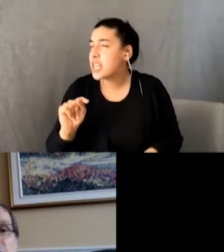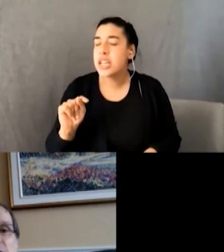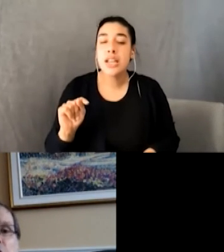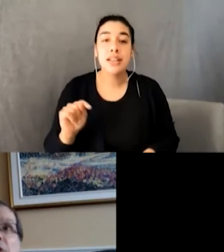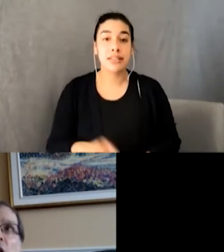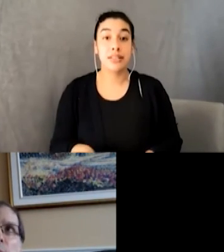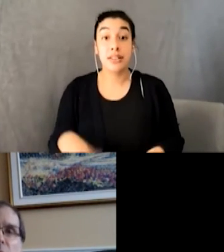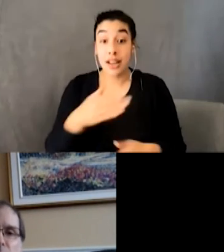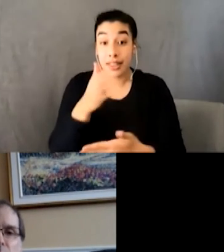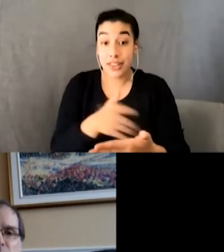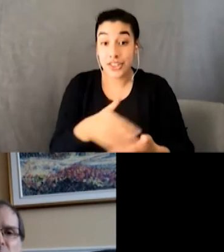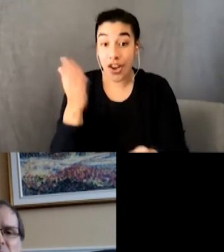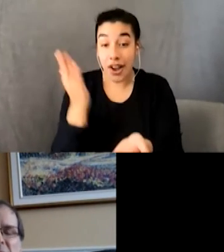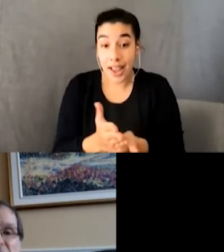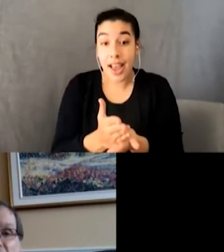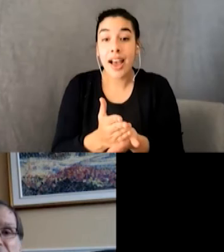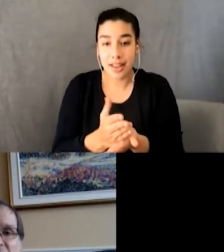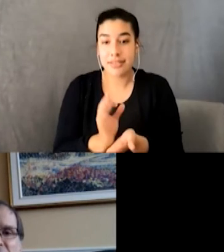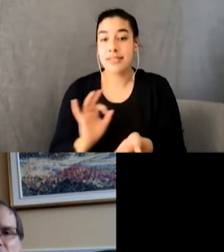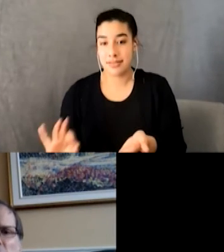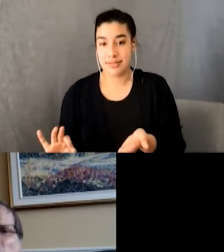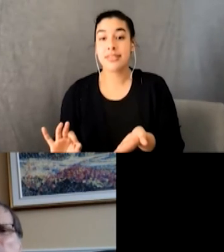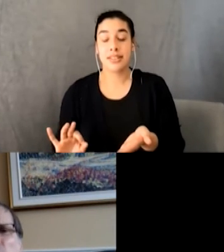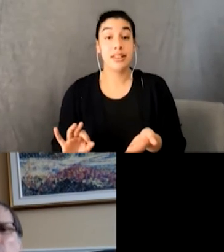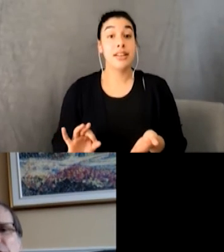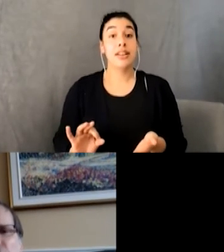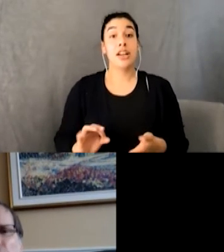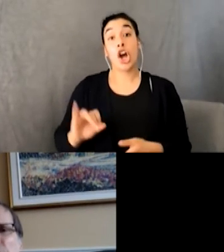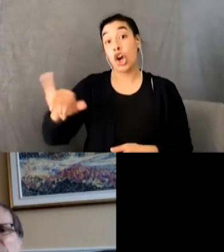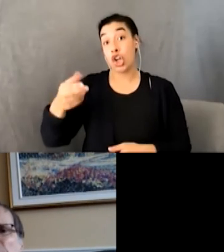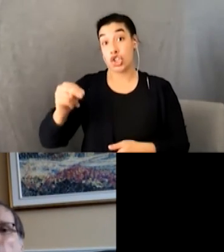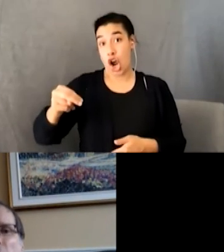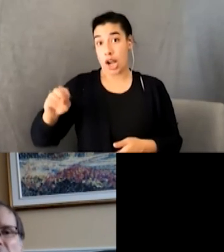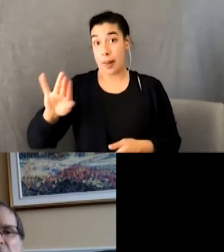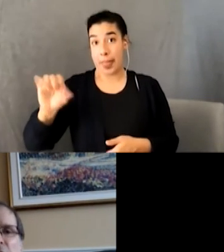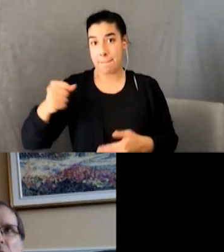John’s eyebrows rose. “Sounds like an ’it. I’m not quite sure what you’re implying in this song,